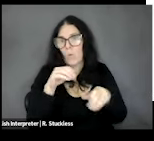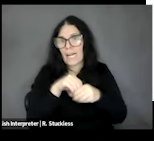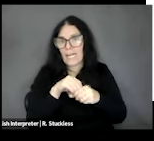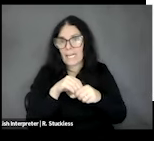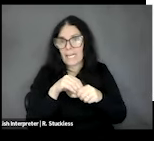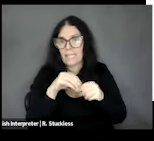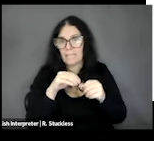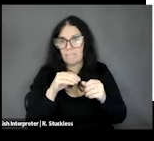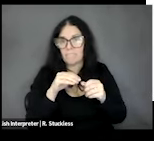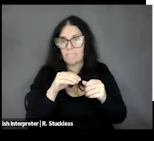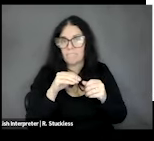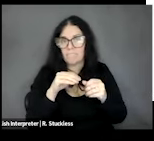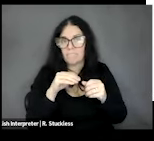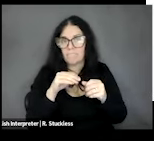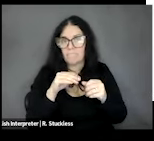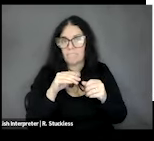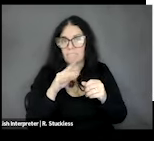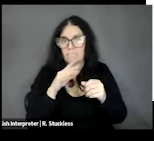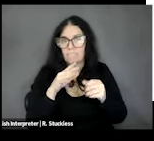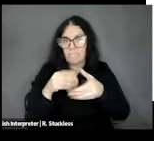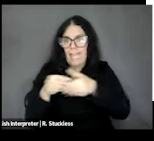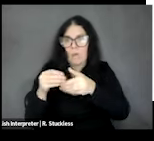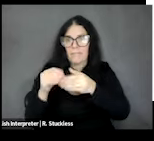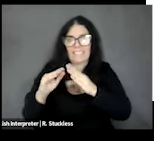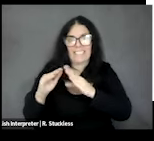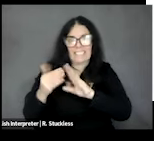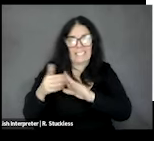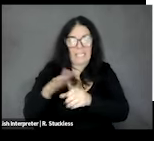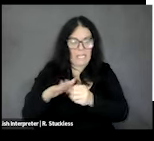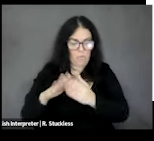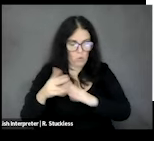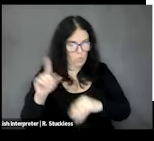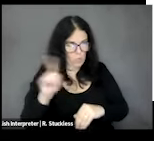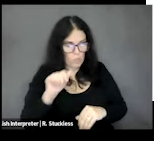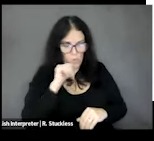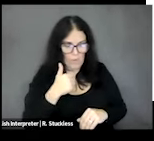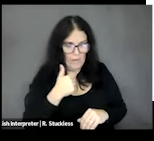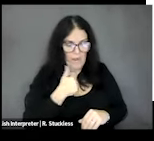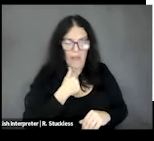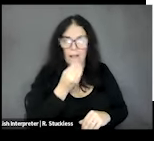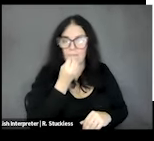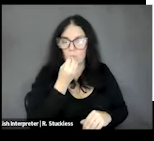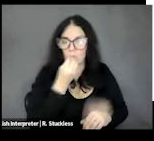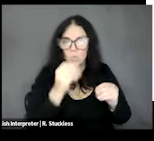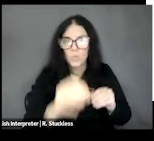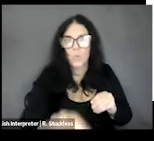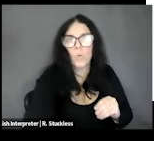that do not have access to grocery stores, and some of the community members